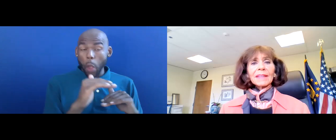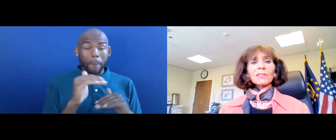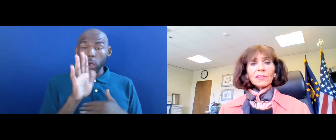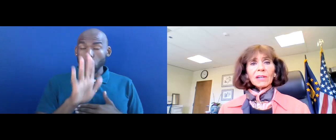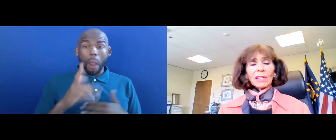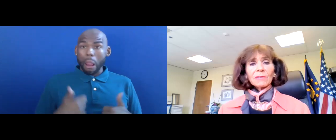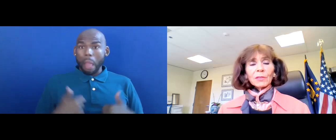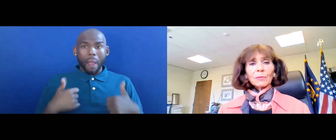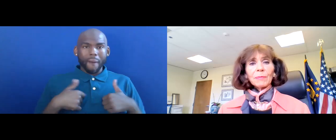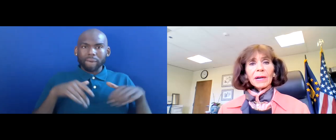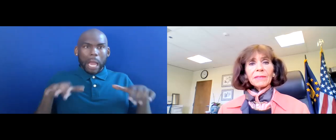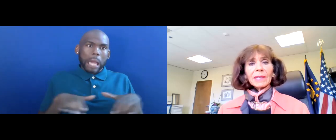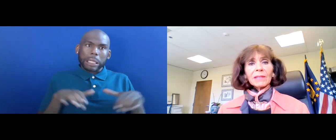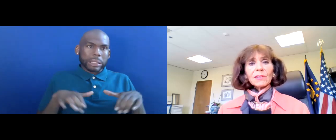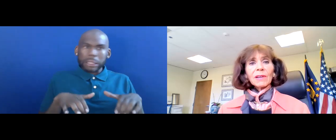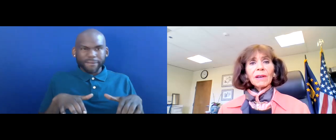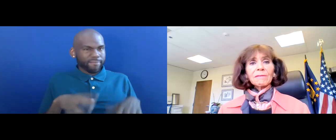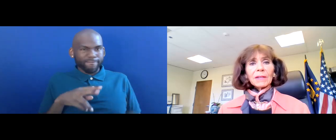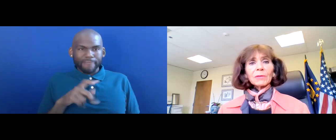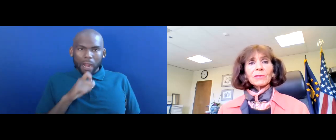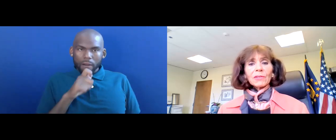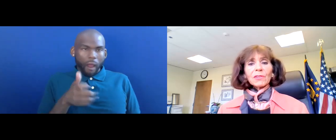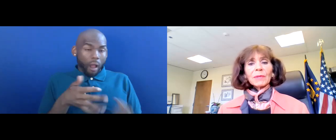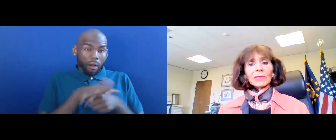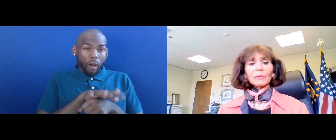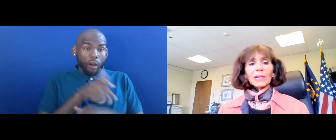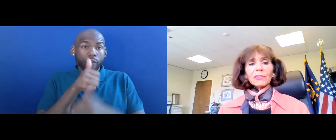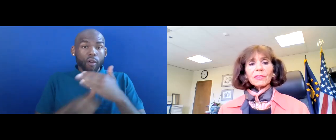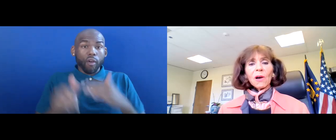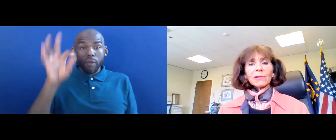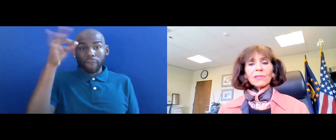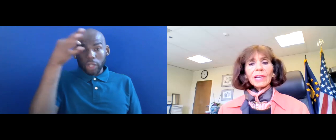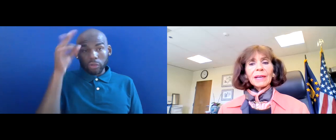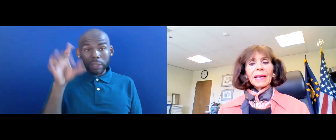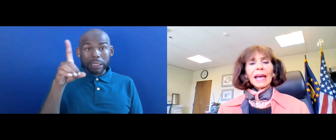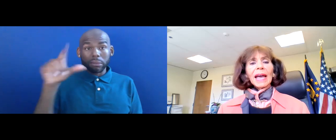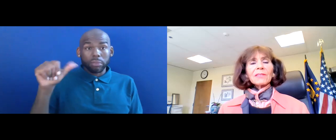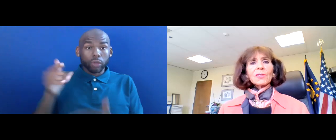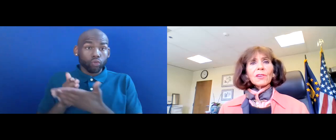IS NOT COVERED BY THE FEDERAL DISABILITY RIGHTS LAWS.